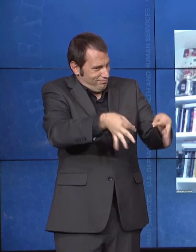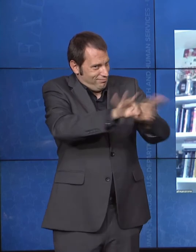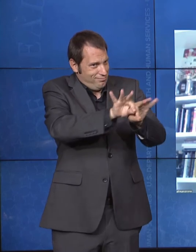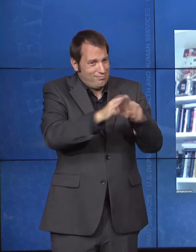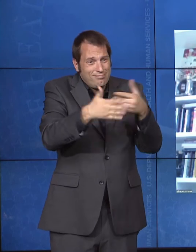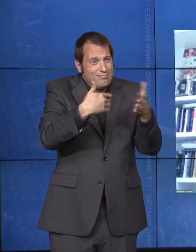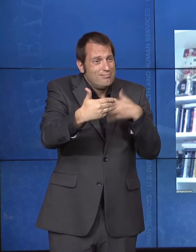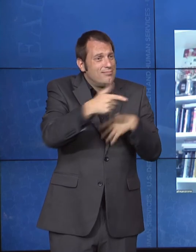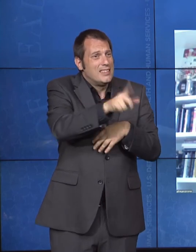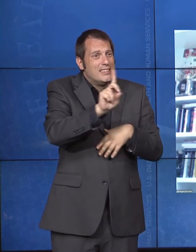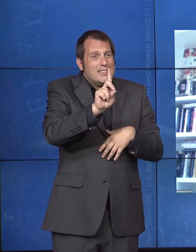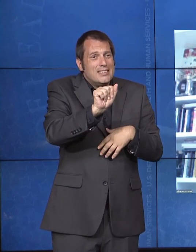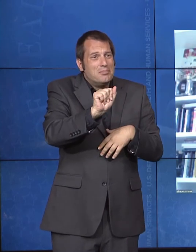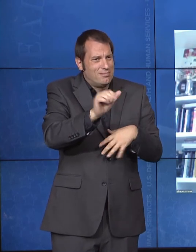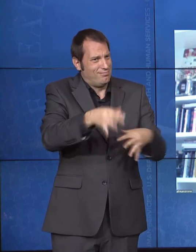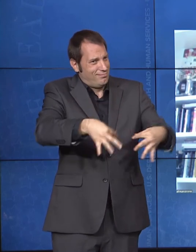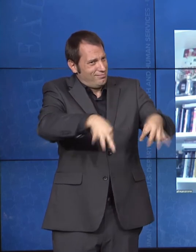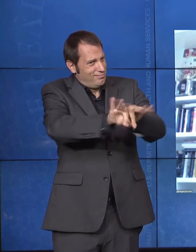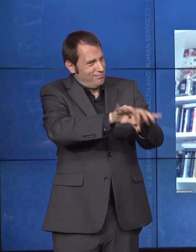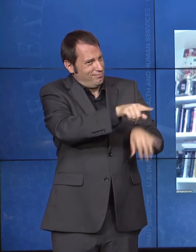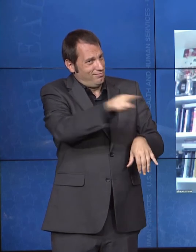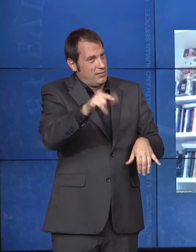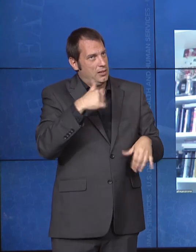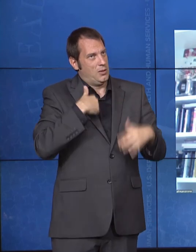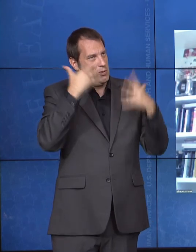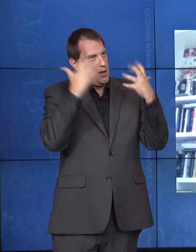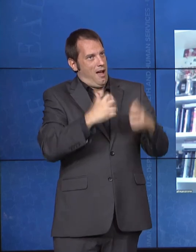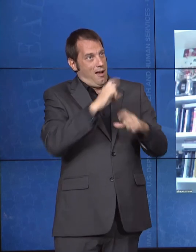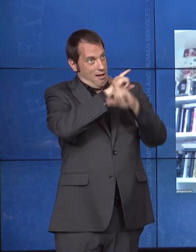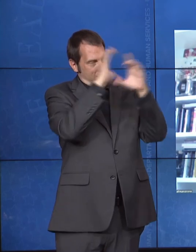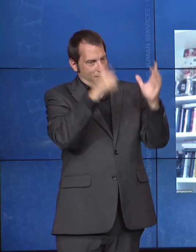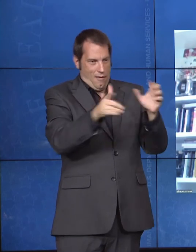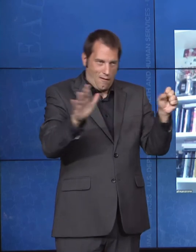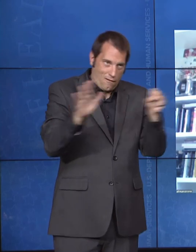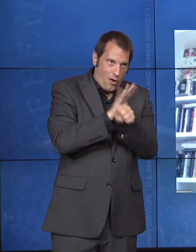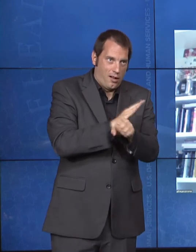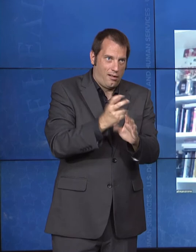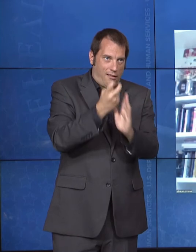this stigma of exclusion. We have a utilitarian philosophy that measures people by how much